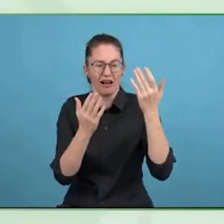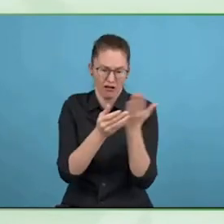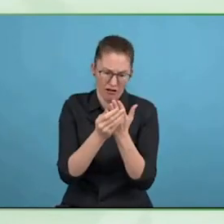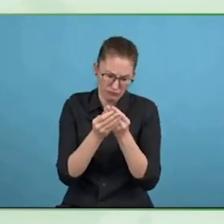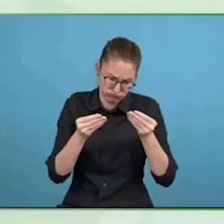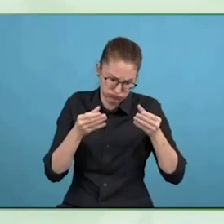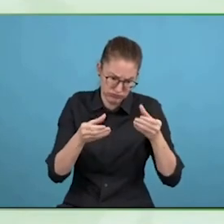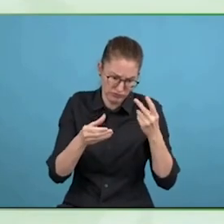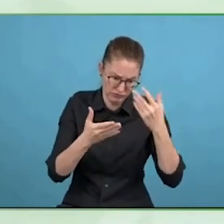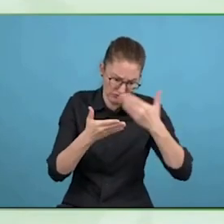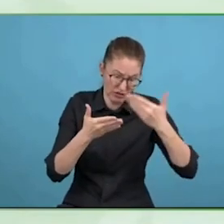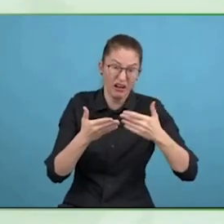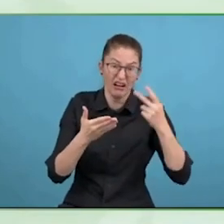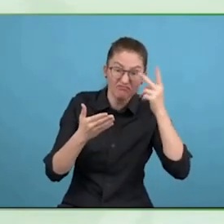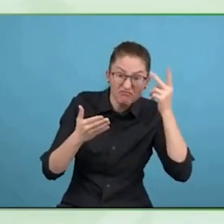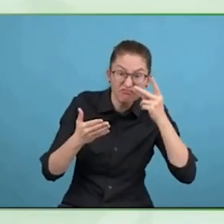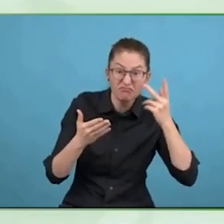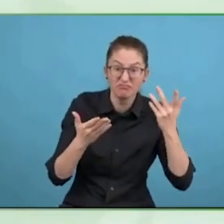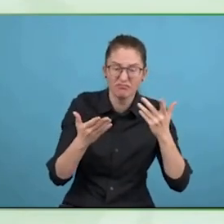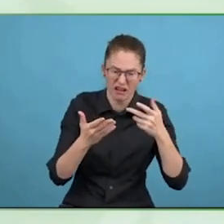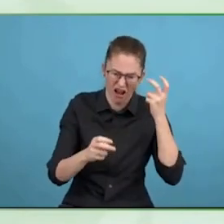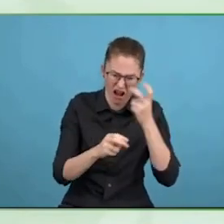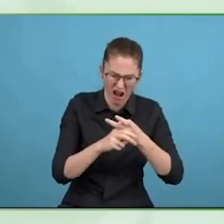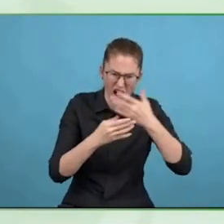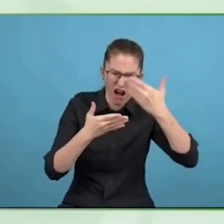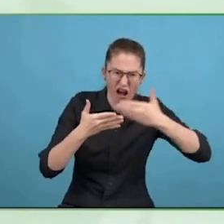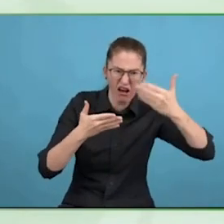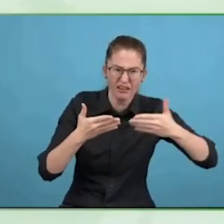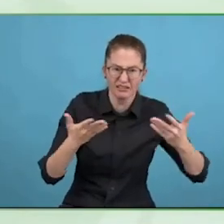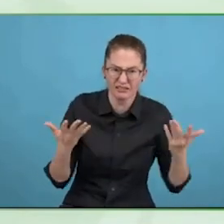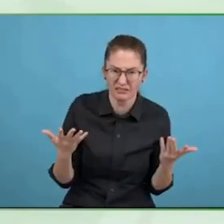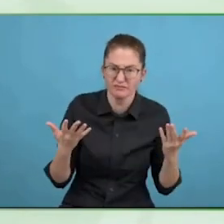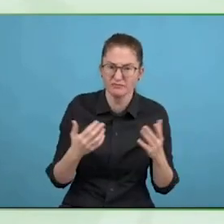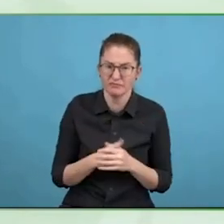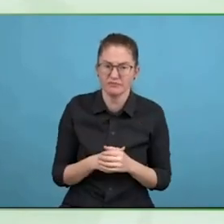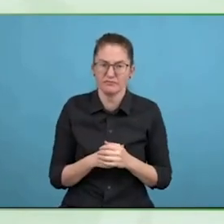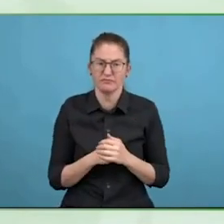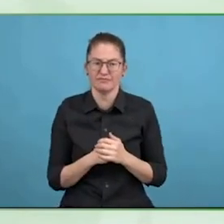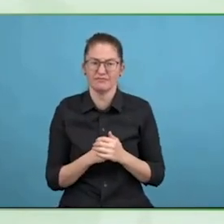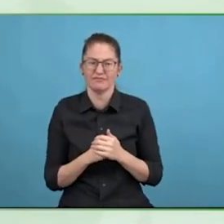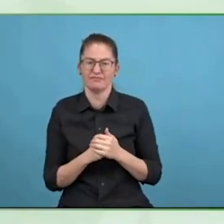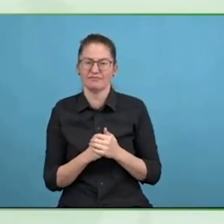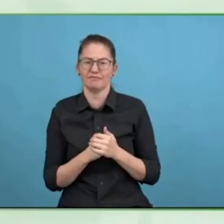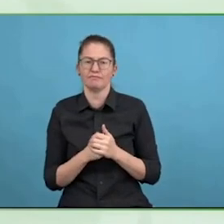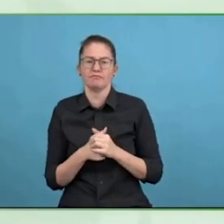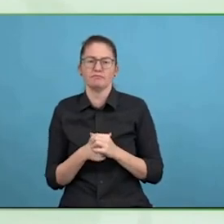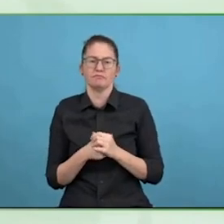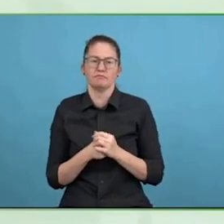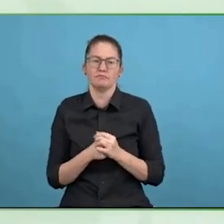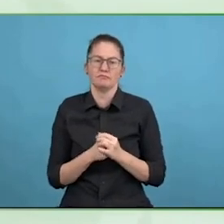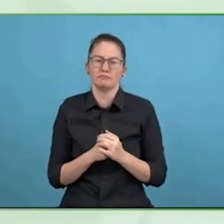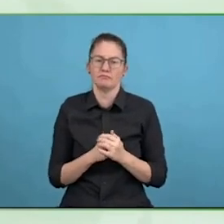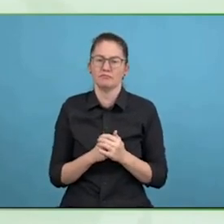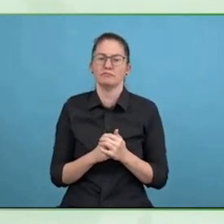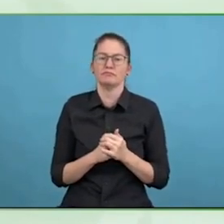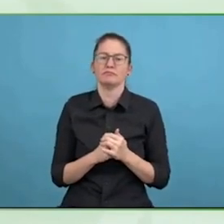Or do you have mortgages that are standard but you have someone who